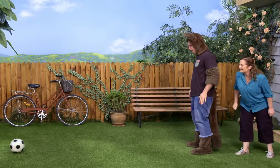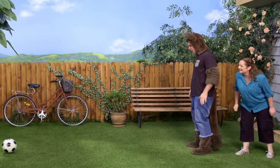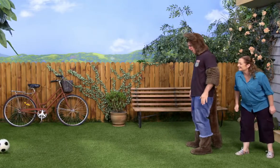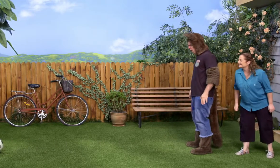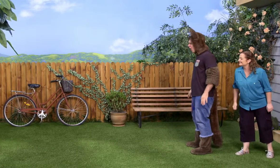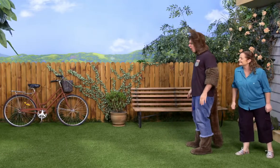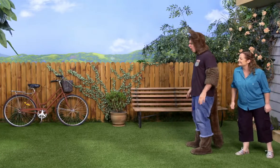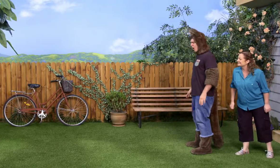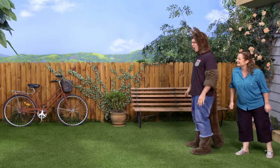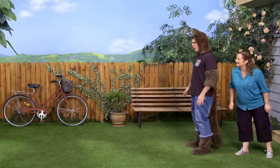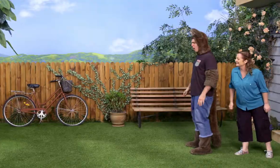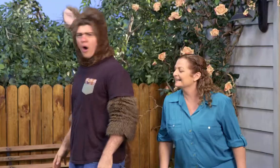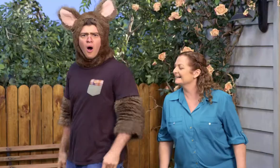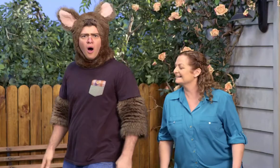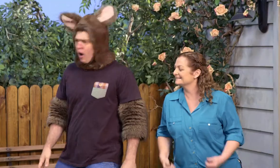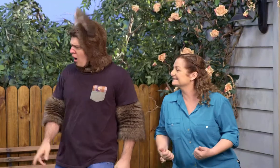Huh? Huh?!